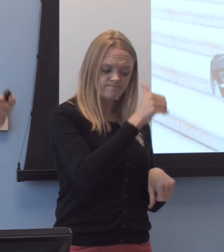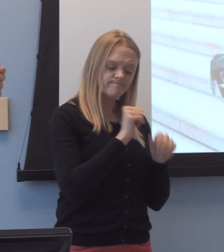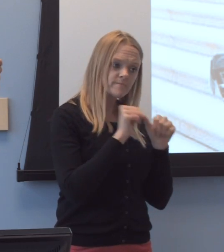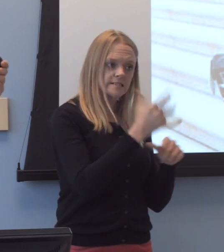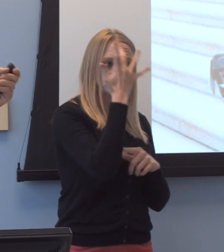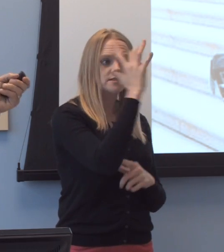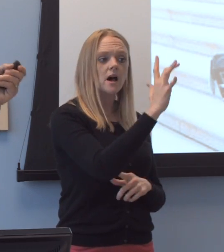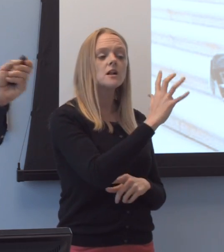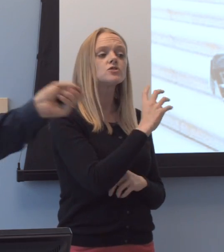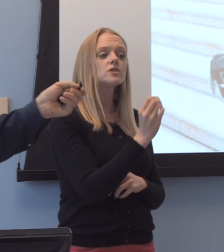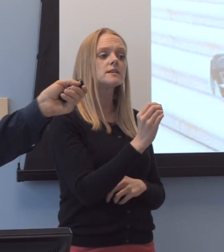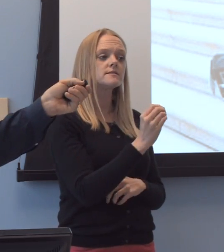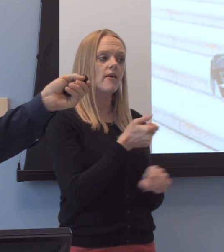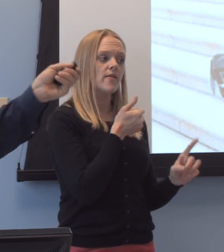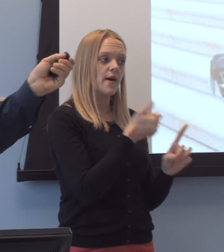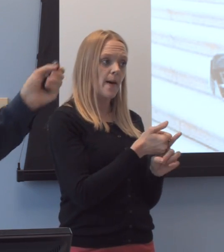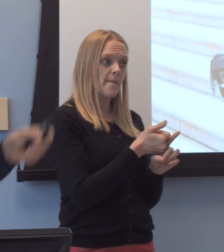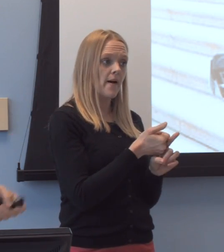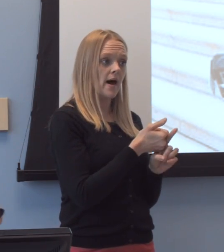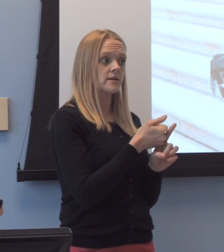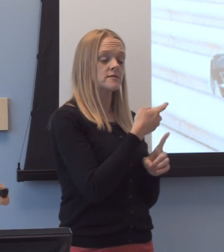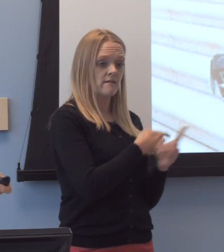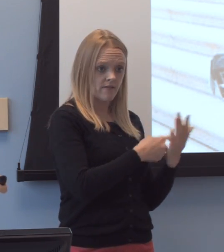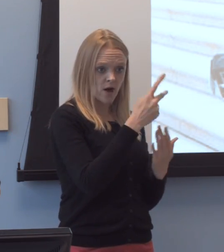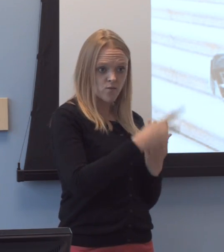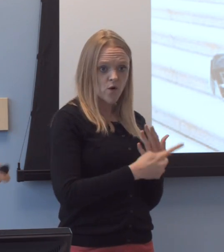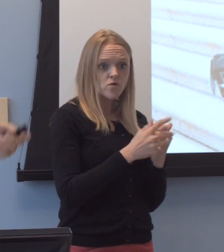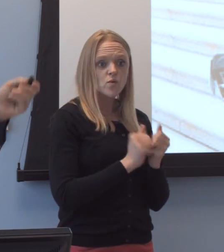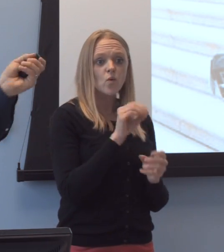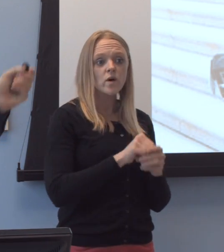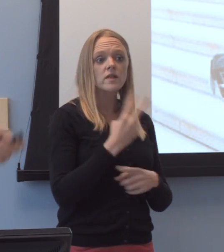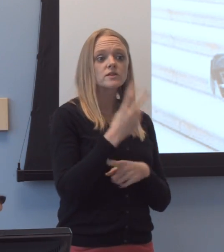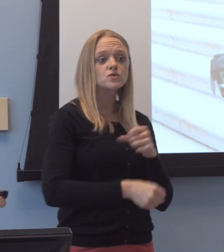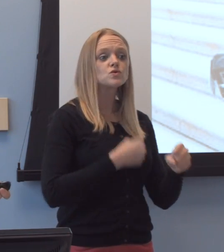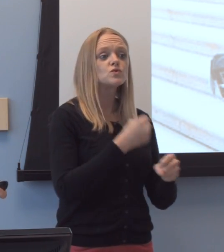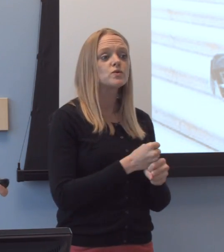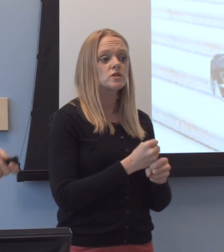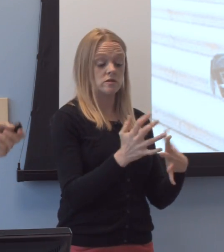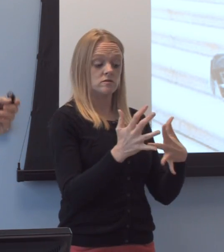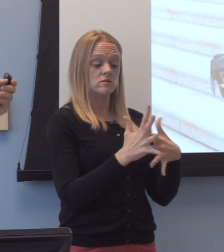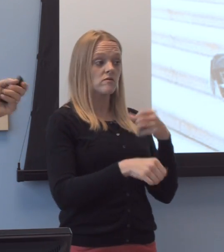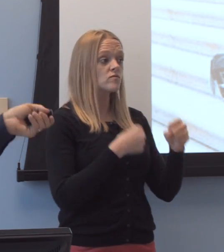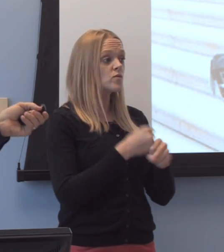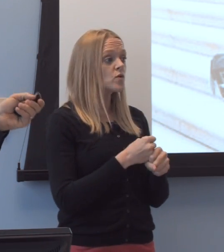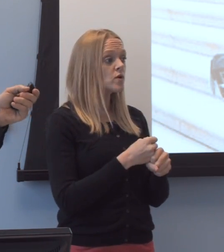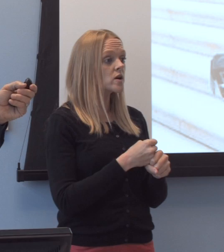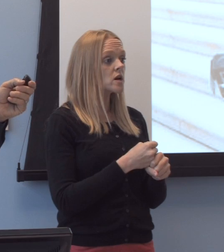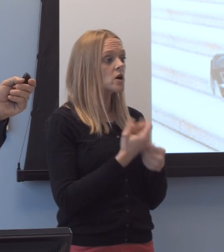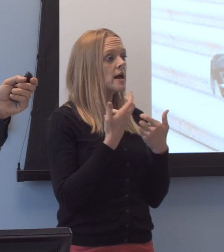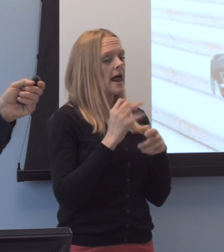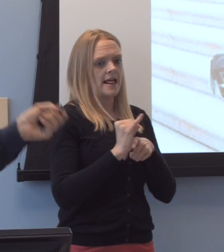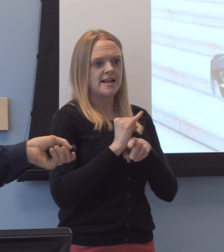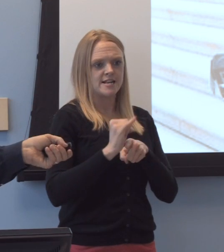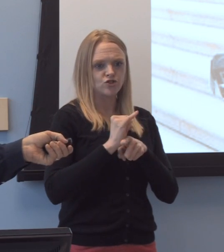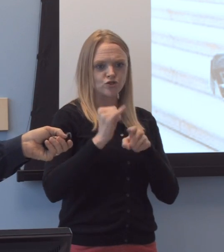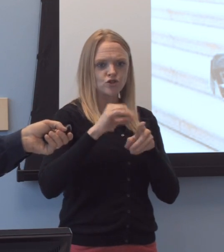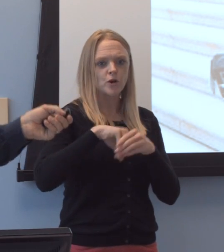and the impact of that programming, within two years, by his sophomore year, he had an internship in Washington, D.C.,